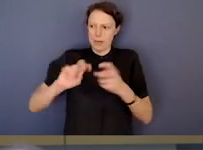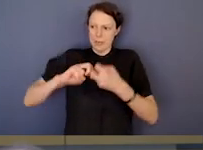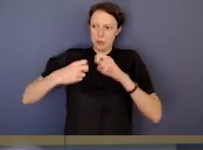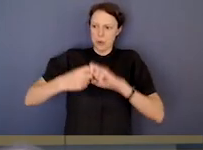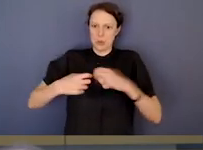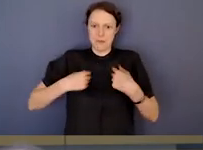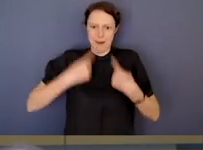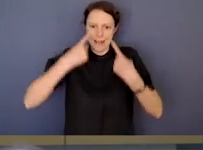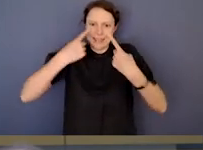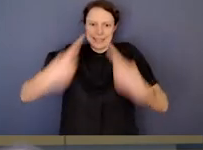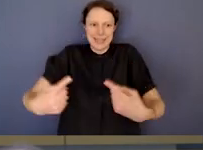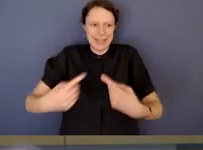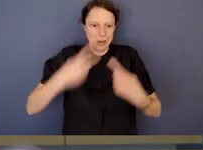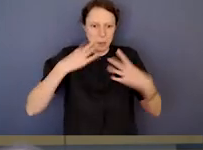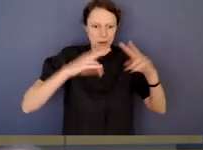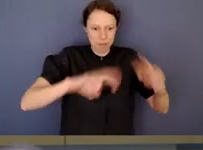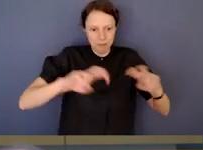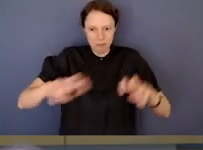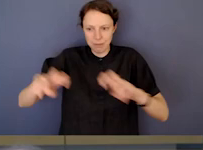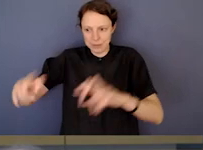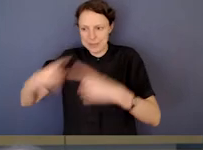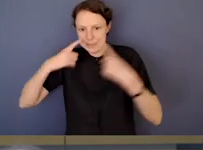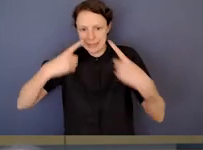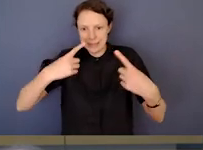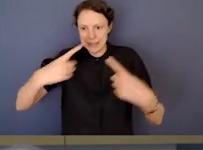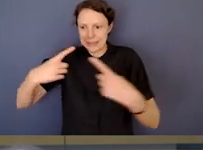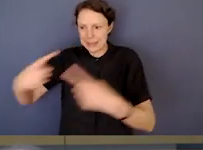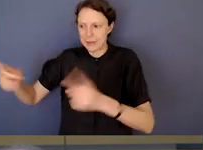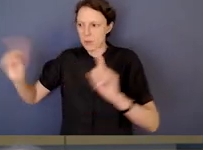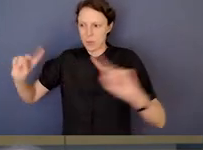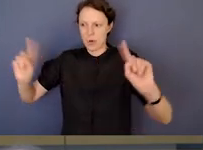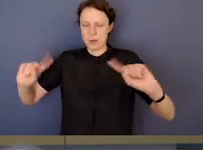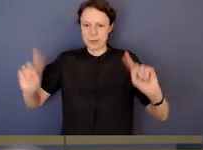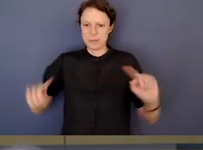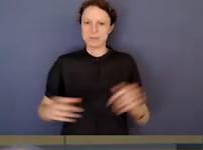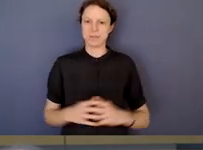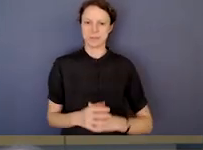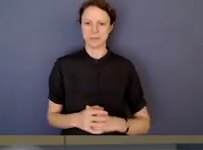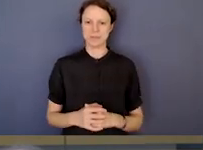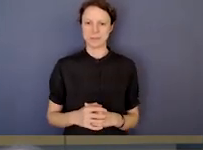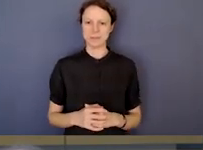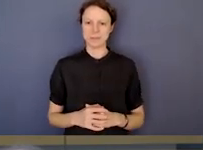What issues have I seen in my nearly ten years in the job?